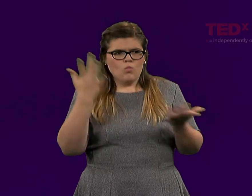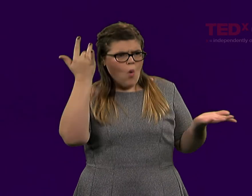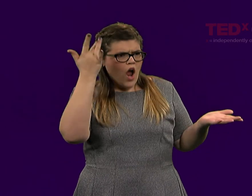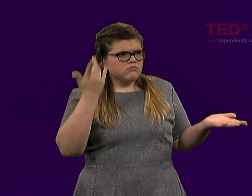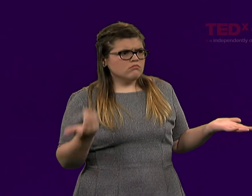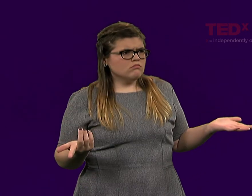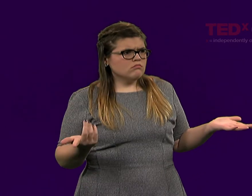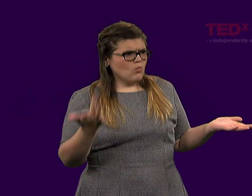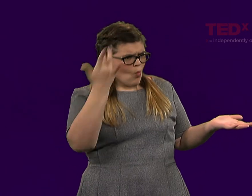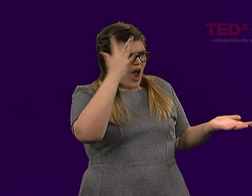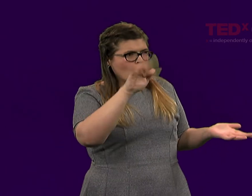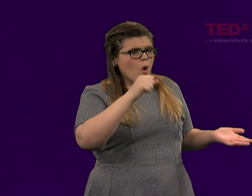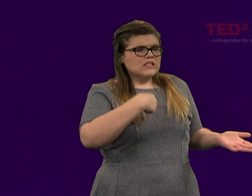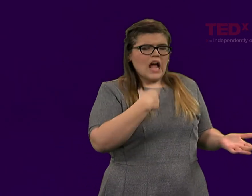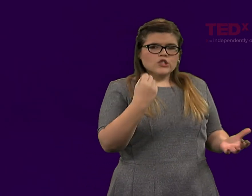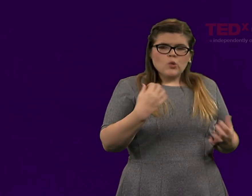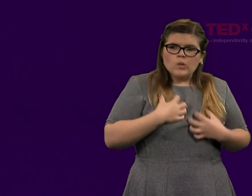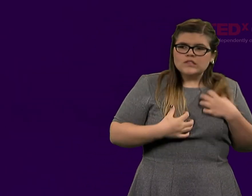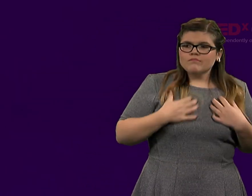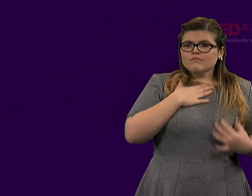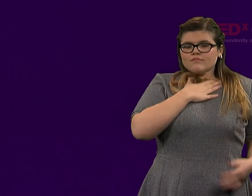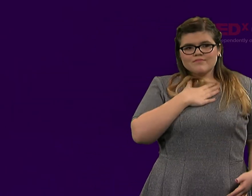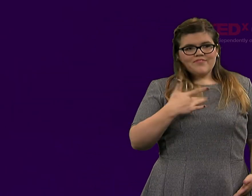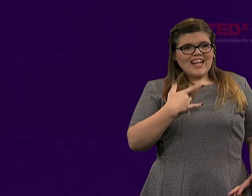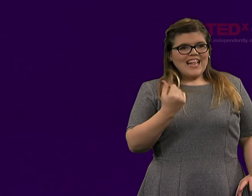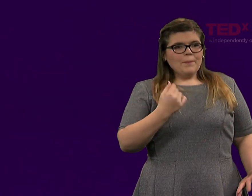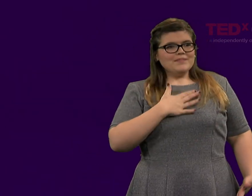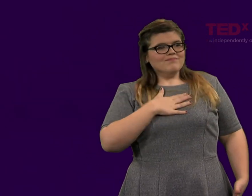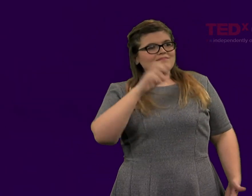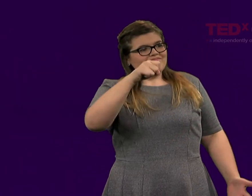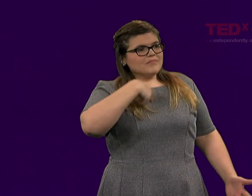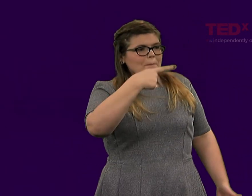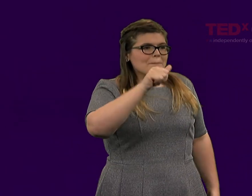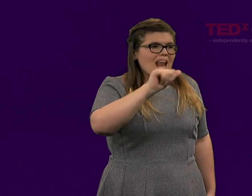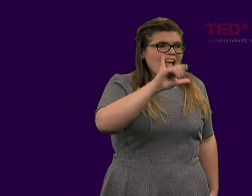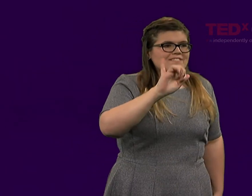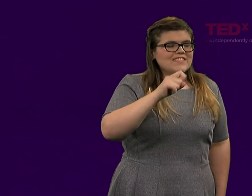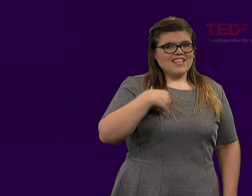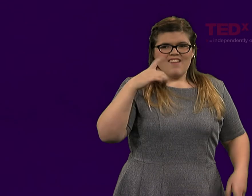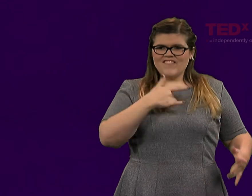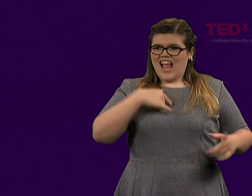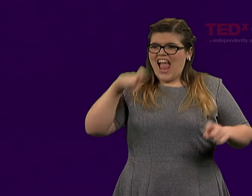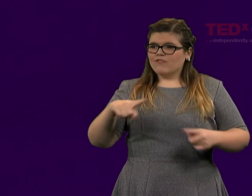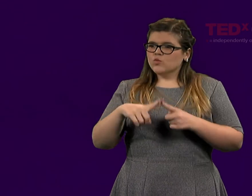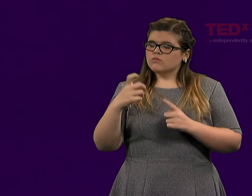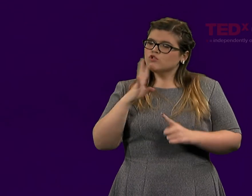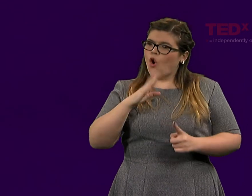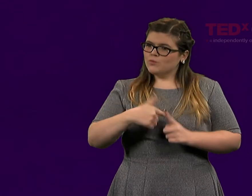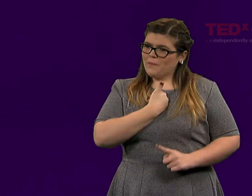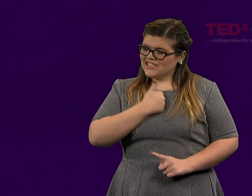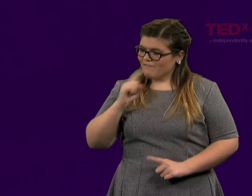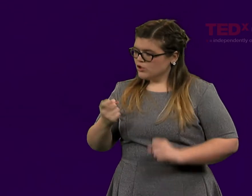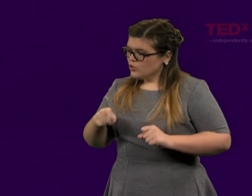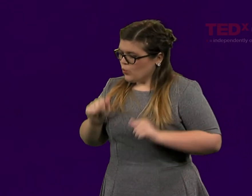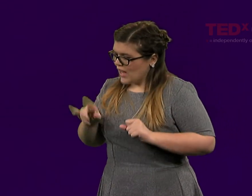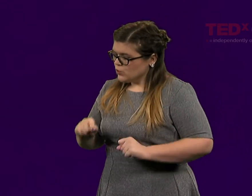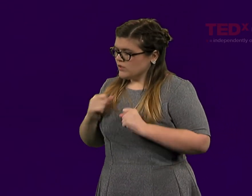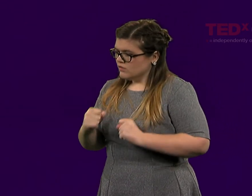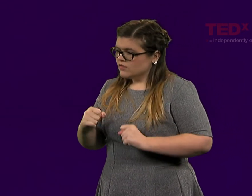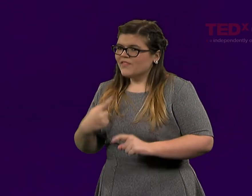Why was I so uneasy about outing myself as a pacifist? I had to talk to myself first. Corinna, okay, you can do it.